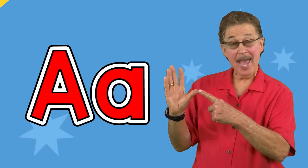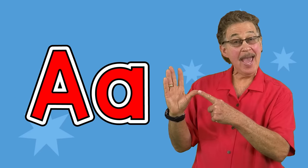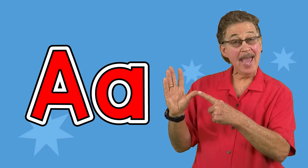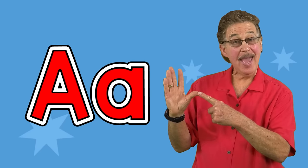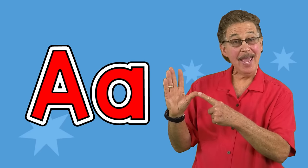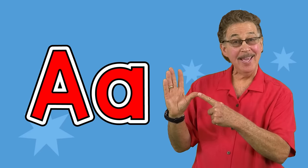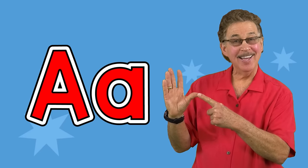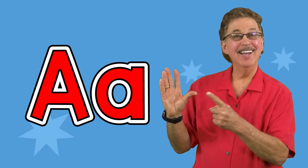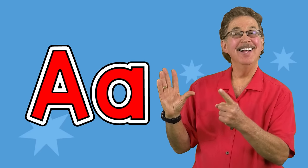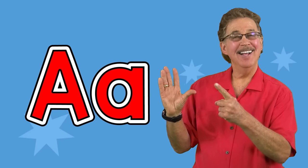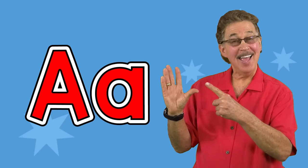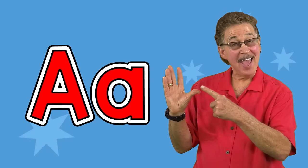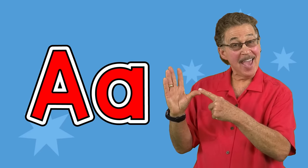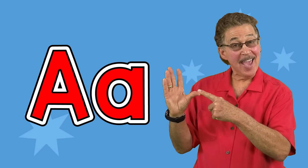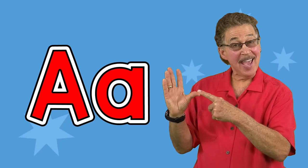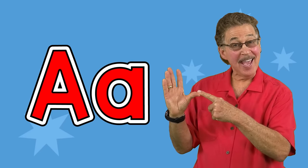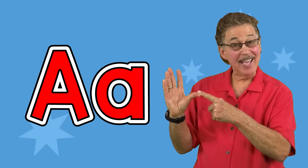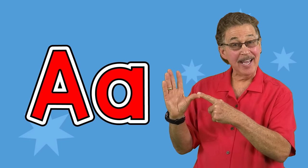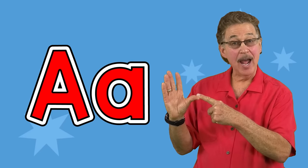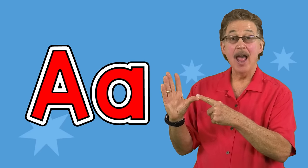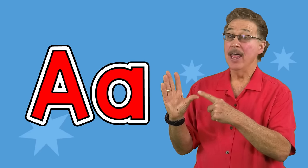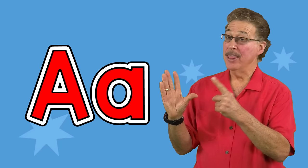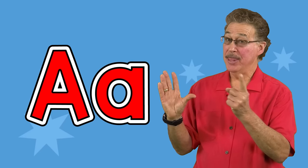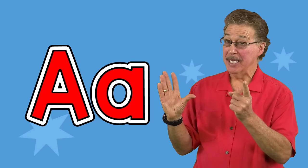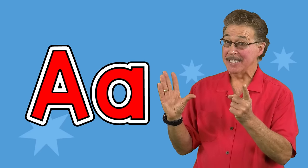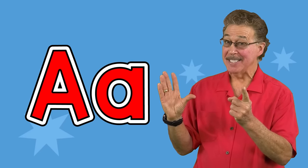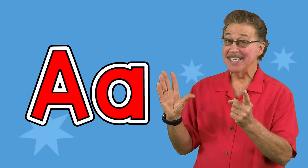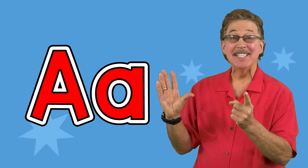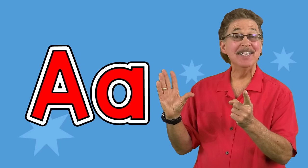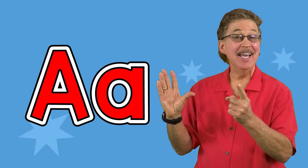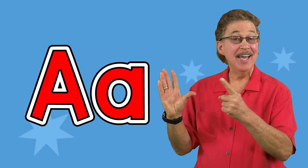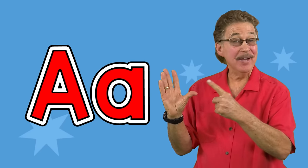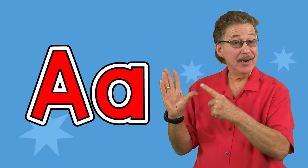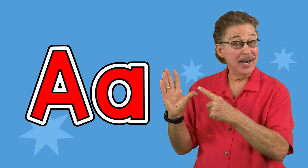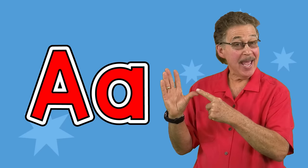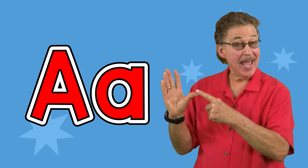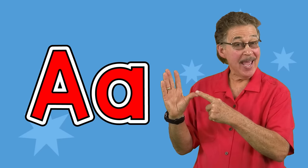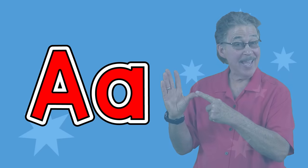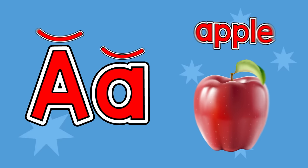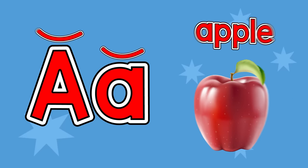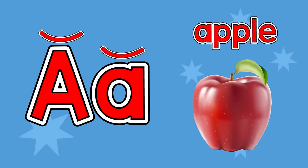A, a this is the letter a